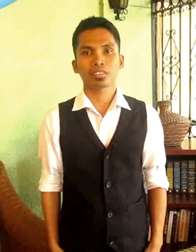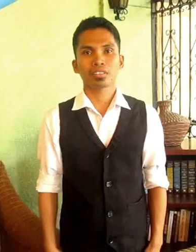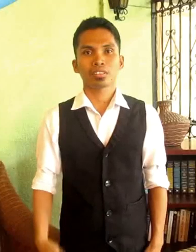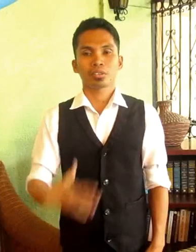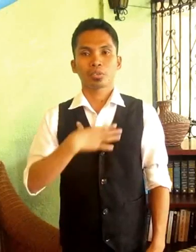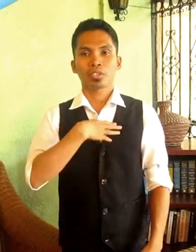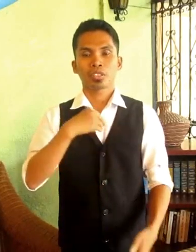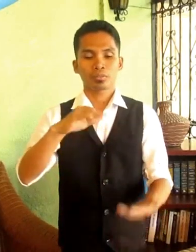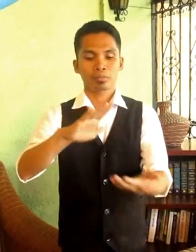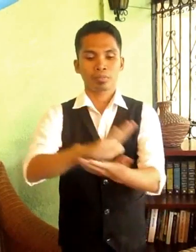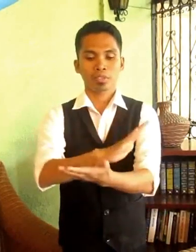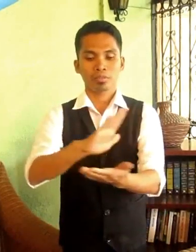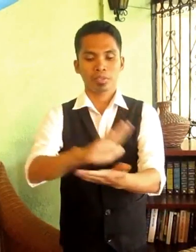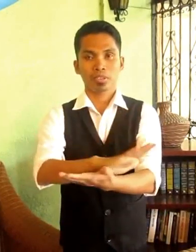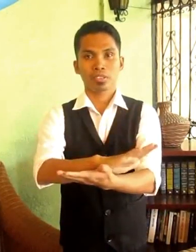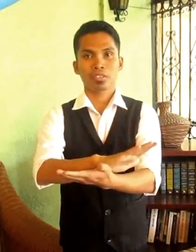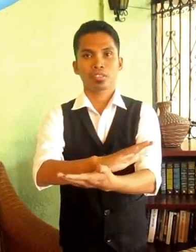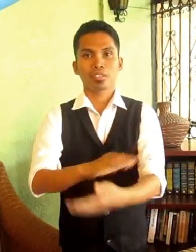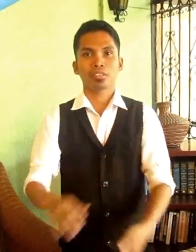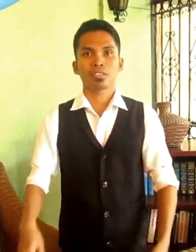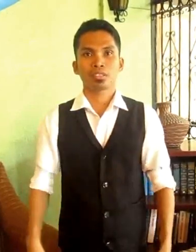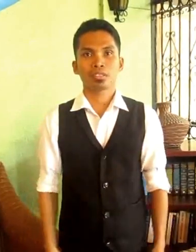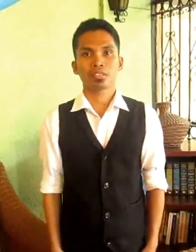BOND PAPER